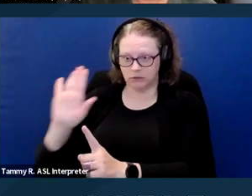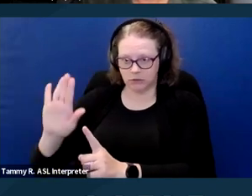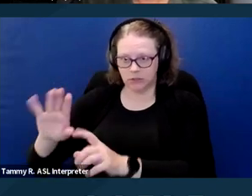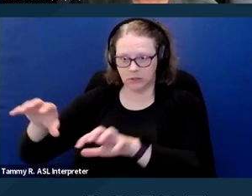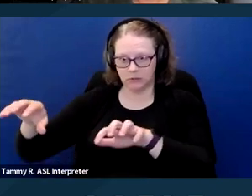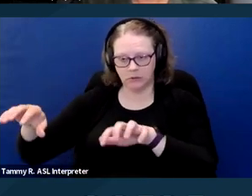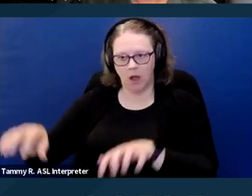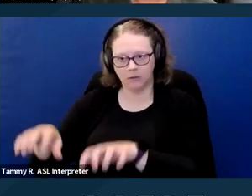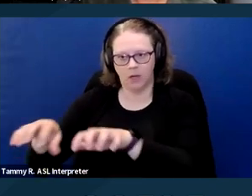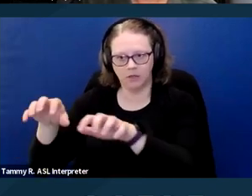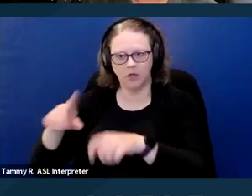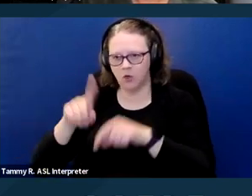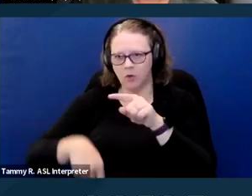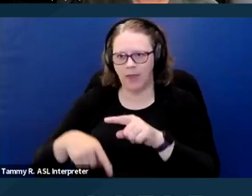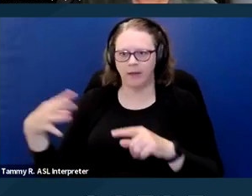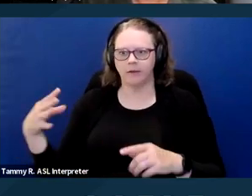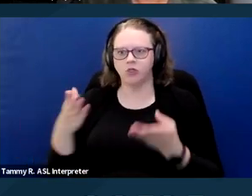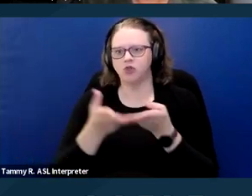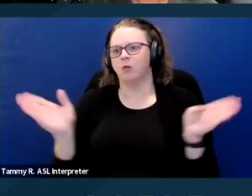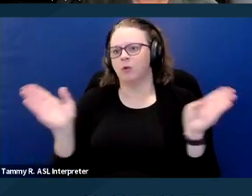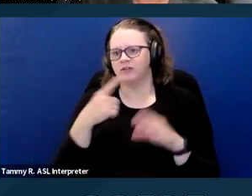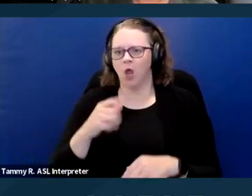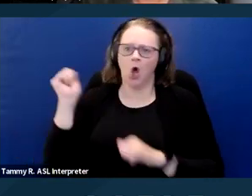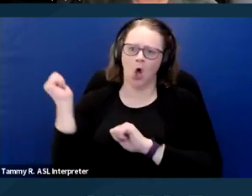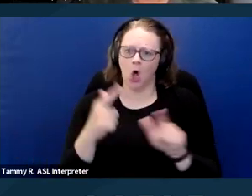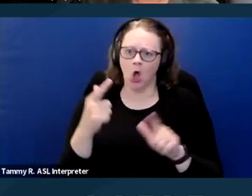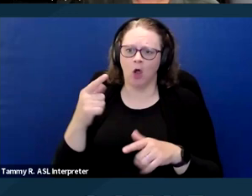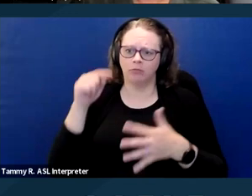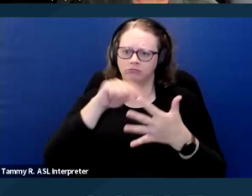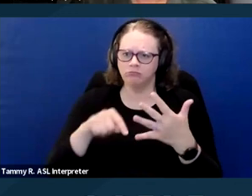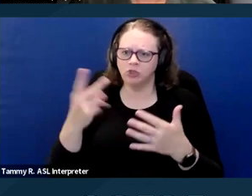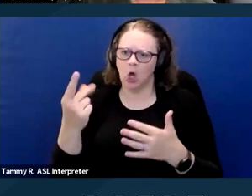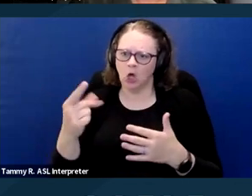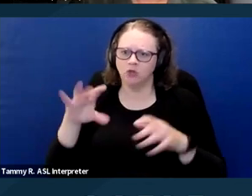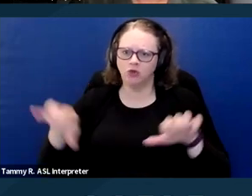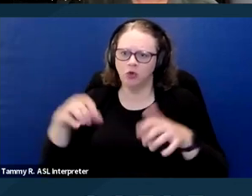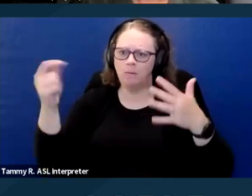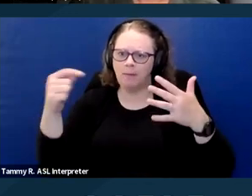or size or weight, things like that. The age of the animal either.